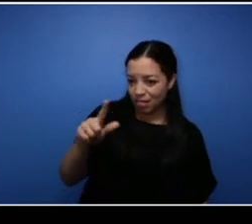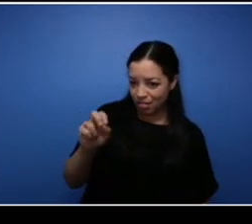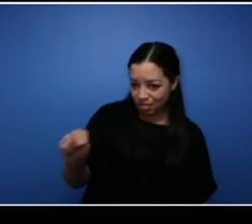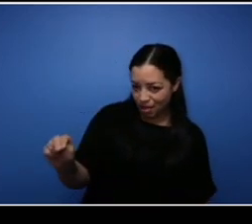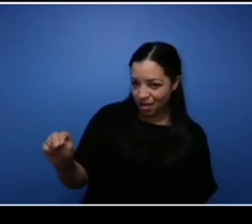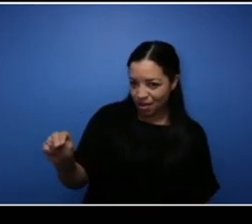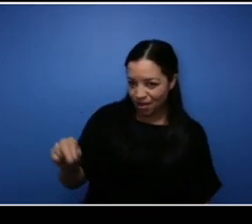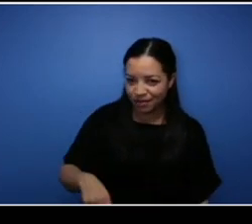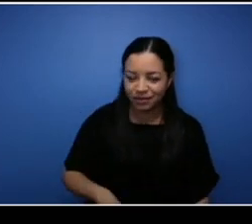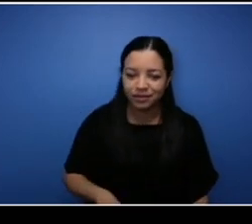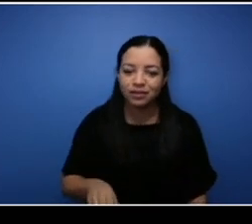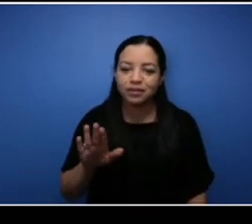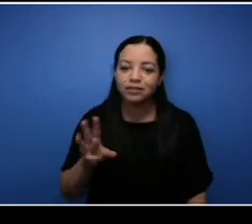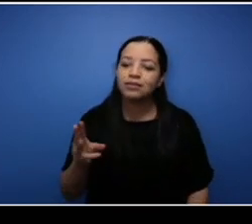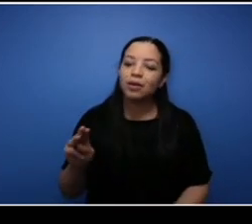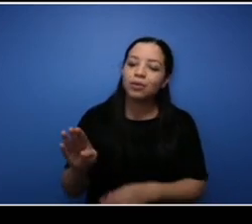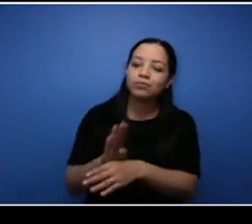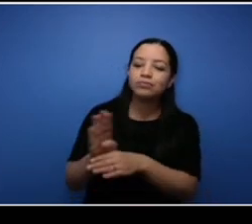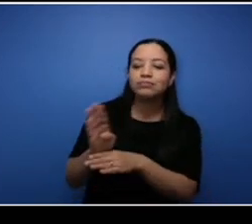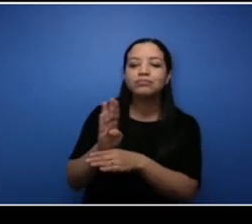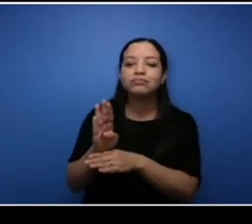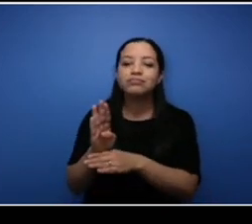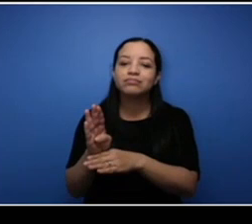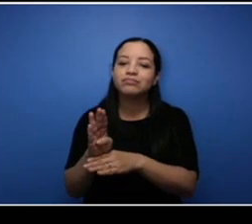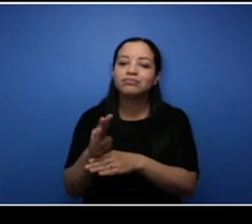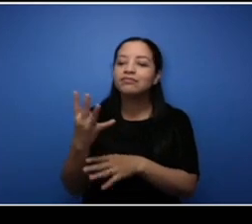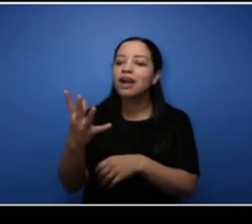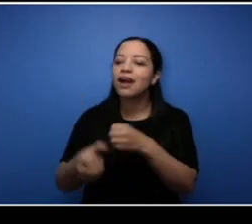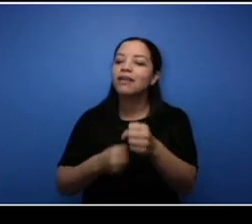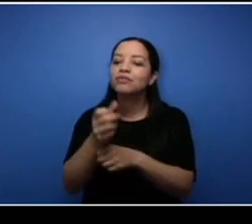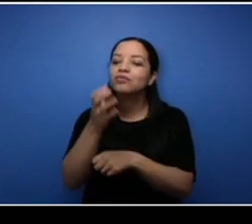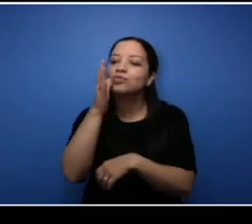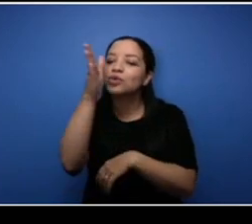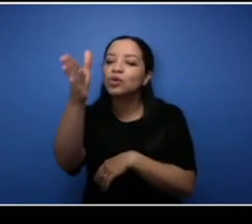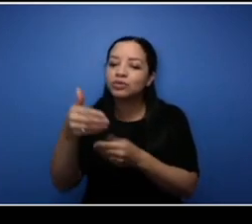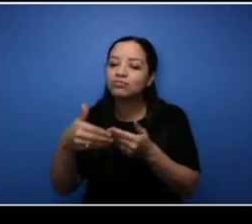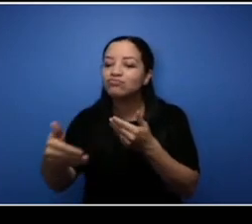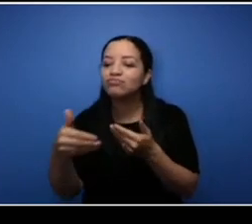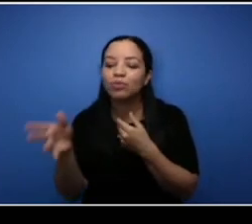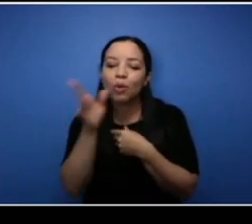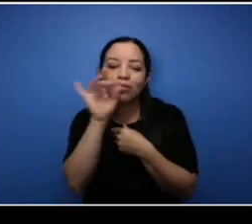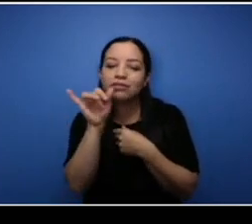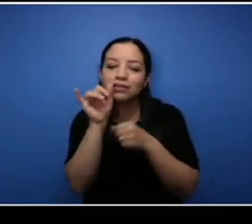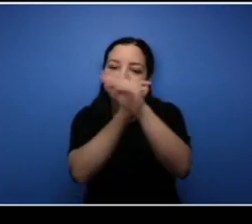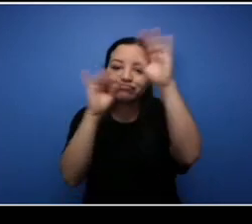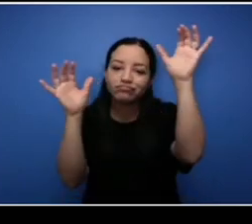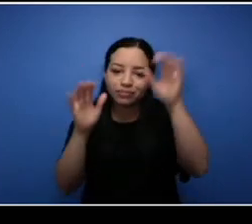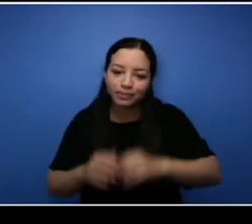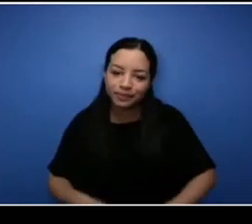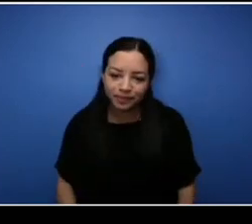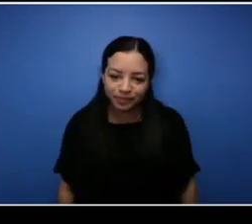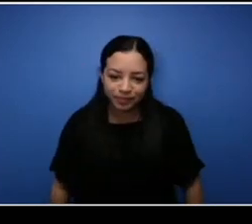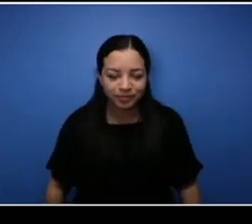your entrepreneurial journey, where do you see your business in five years from now?